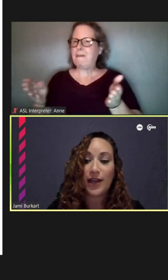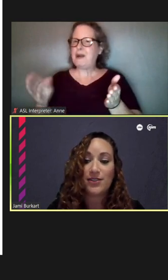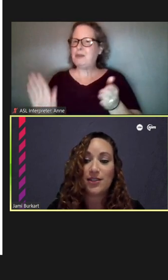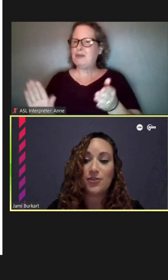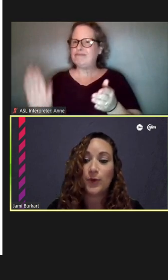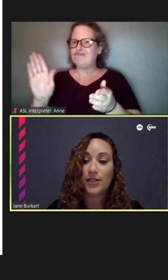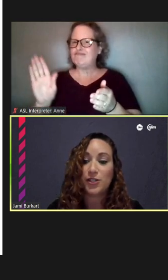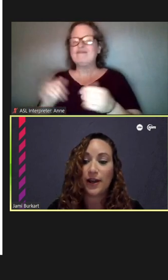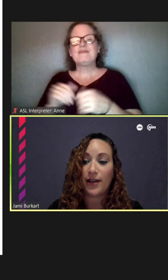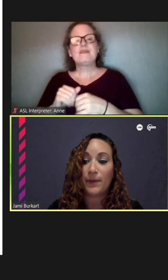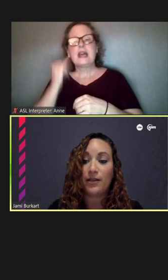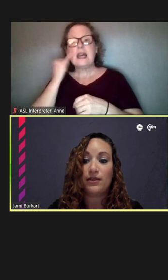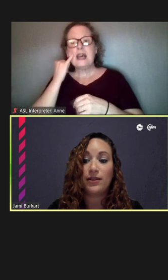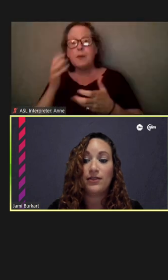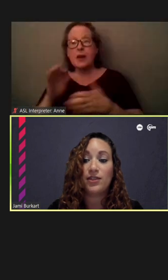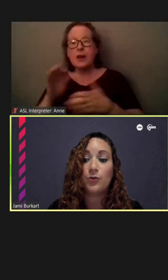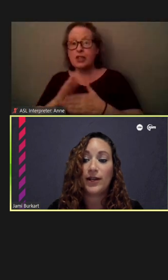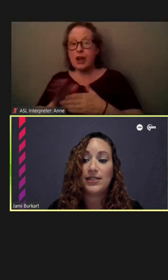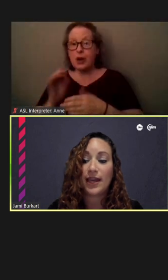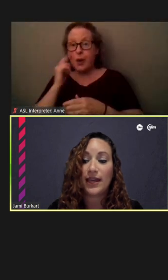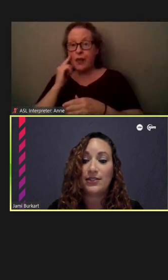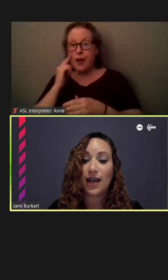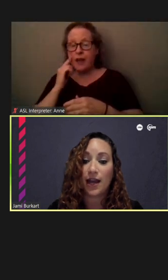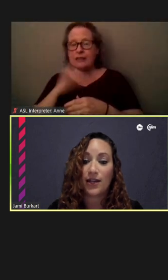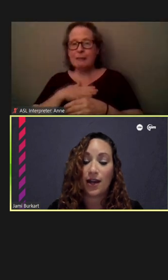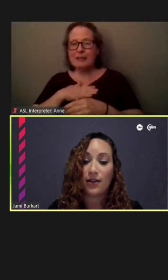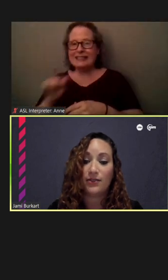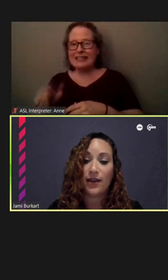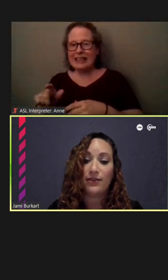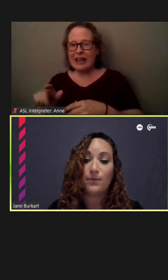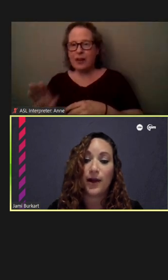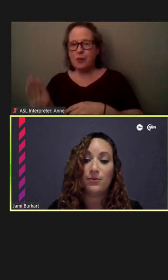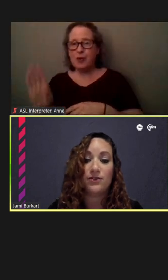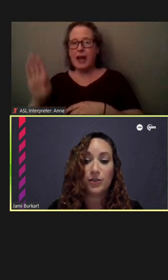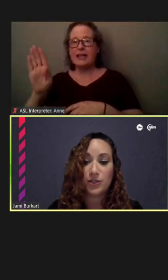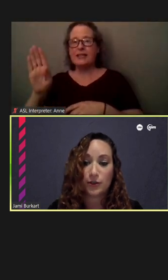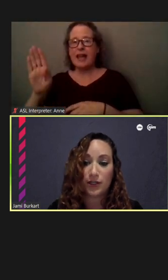We ask that you raise your hand by clicking the "Raise Hand" icon at the bottom of your screen.